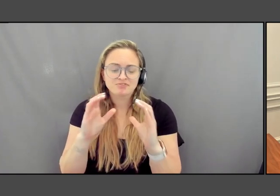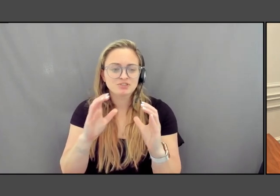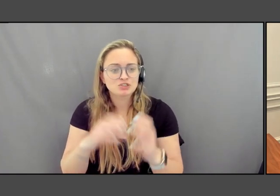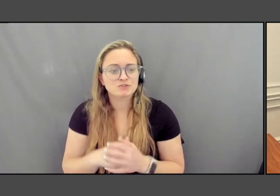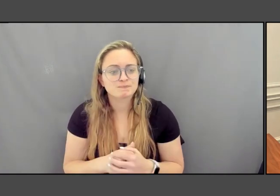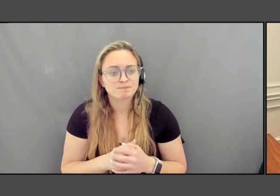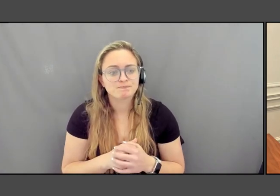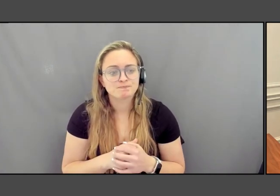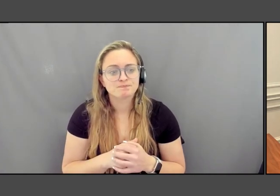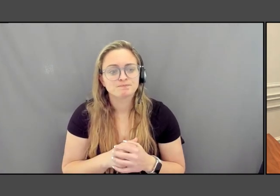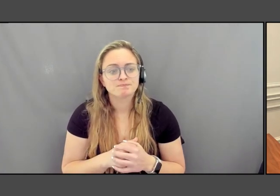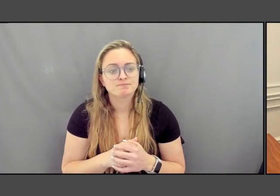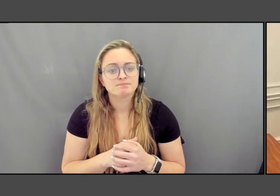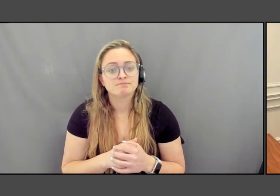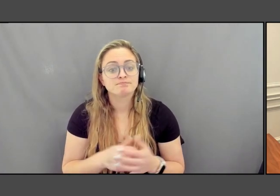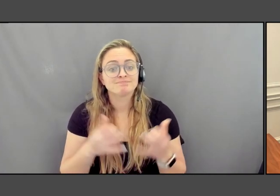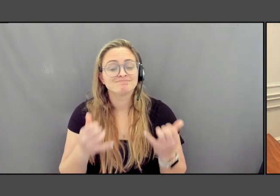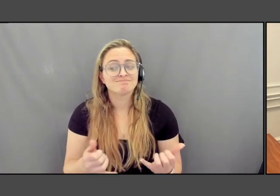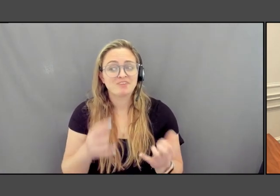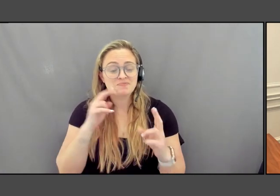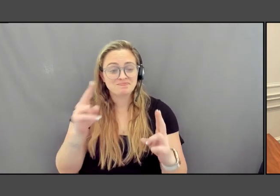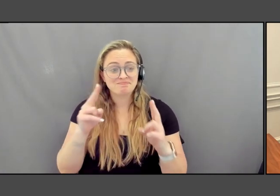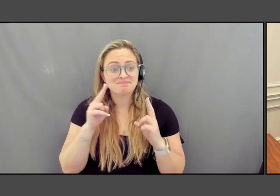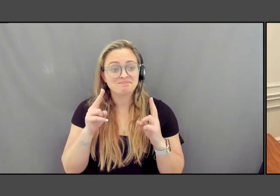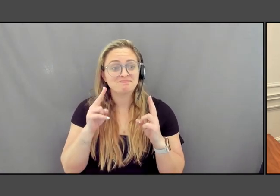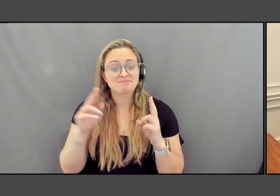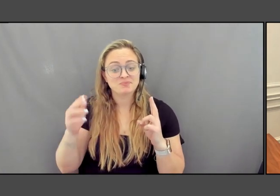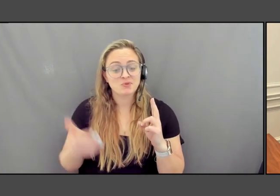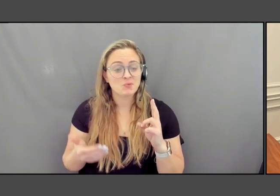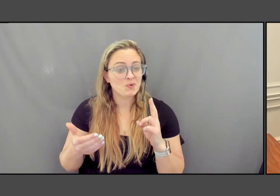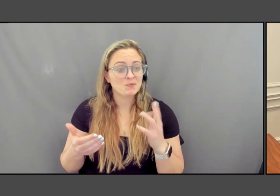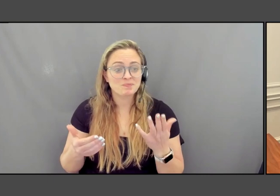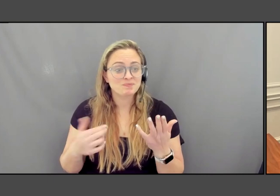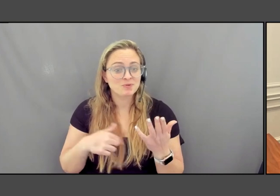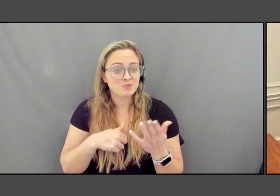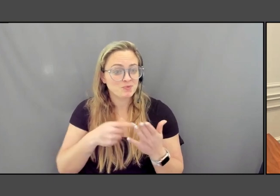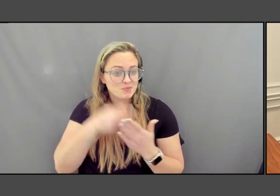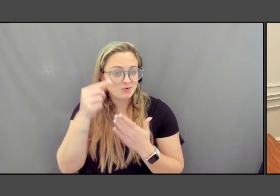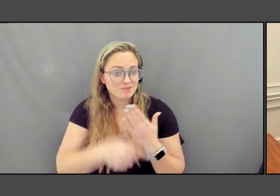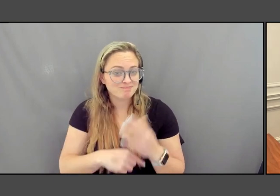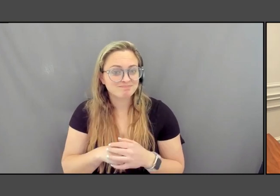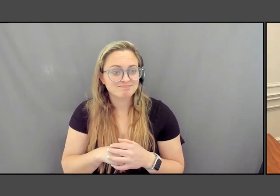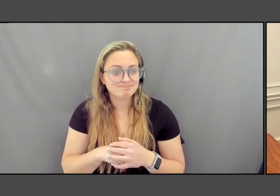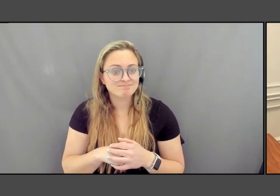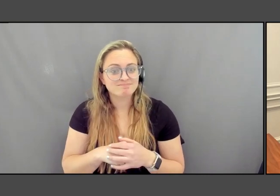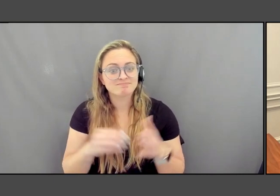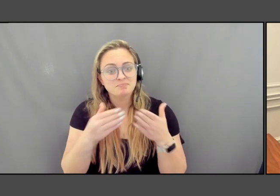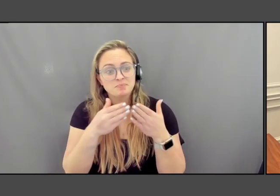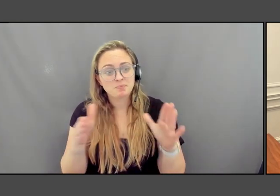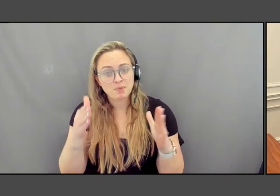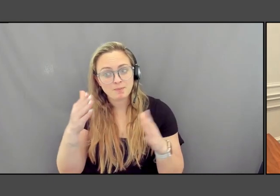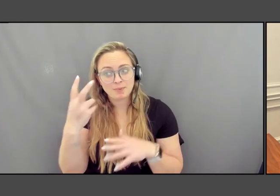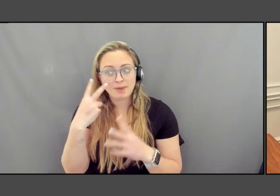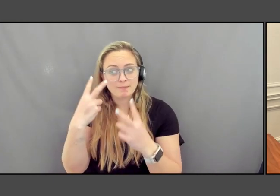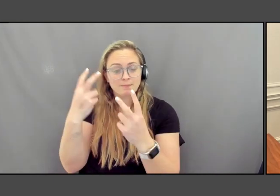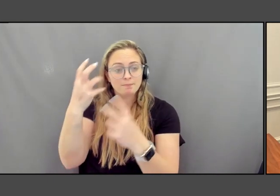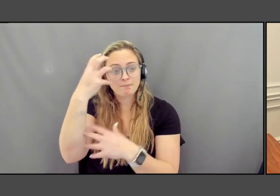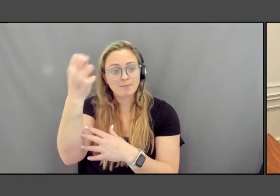It's now my great pleasure to welcome you to our program. Public Memory and our Passing World with our guest,